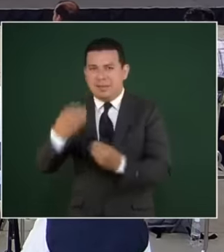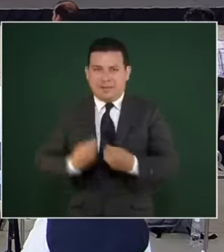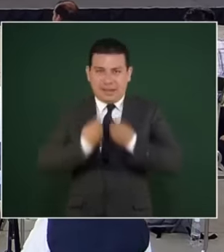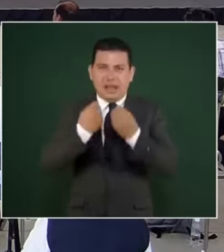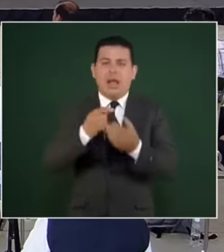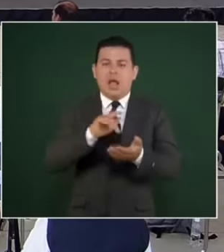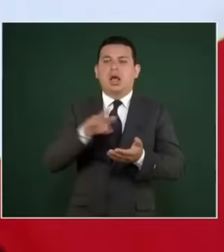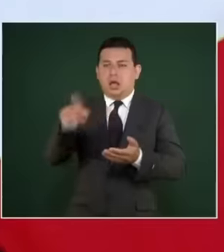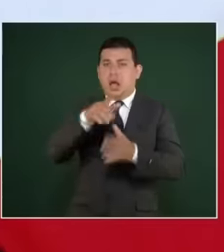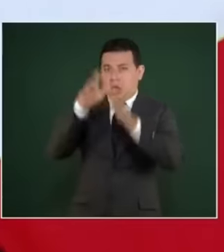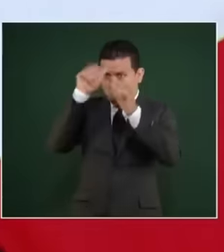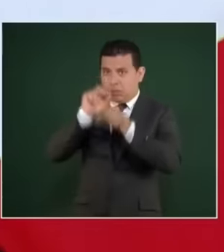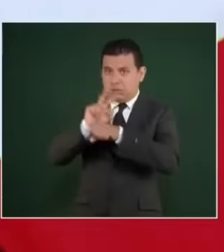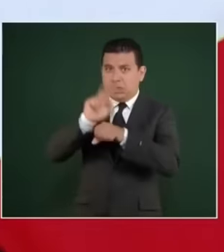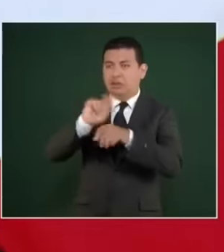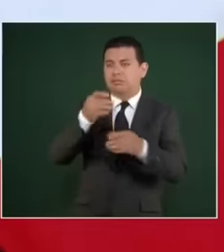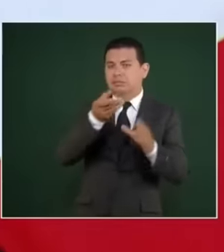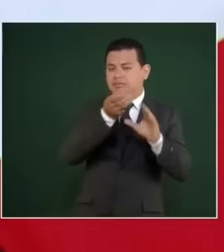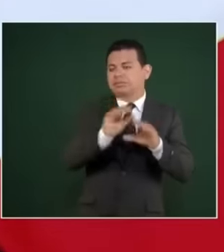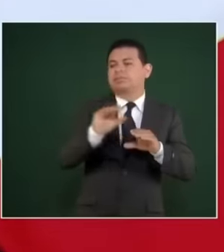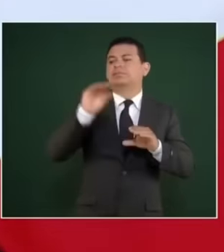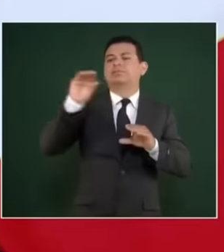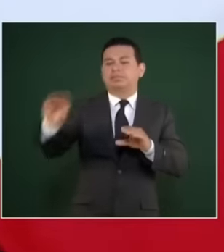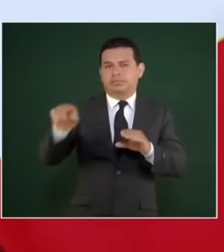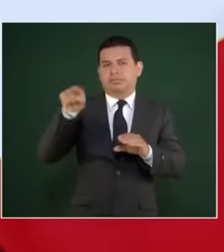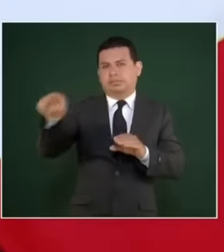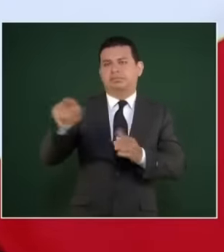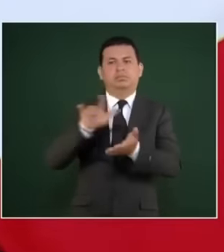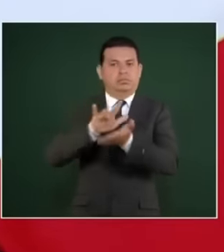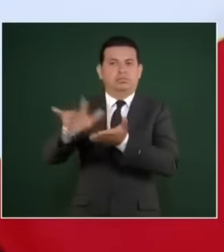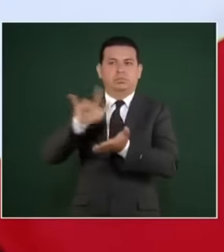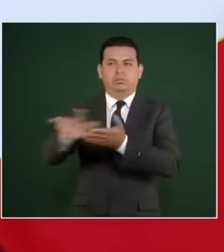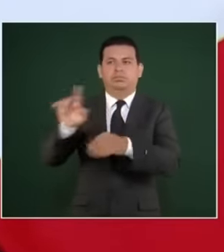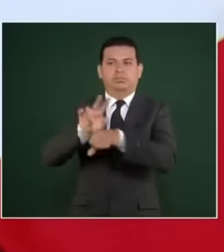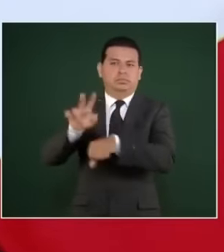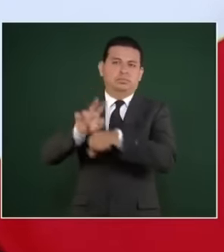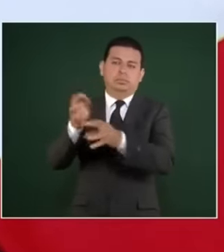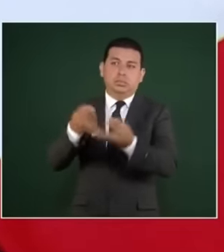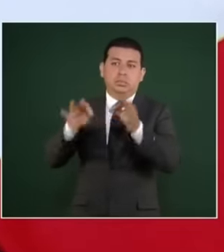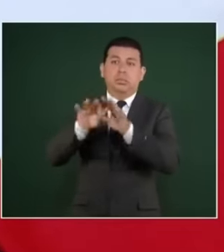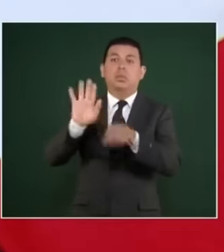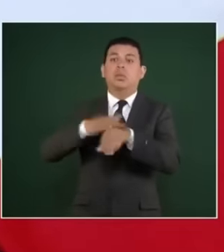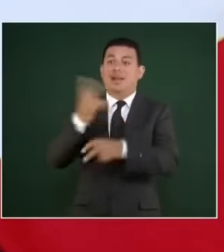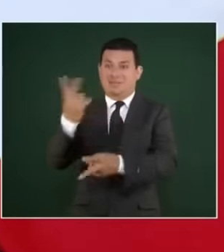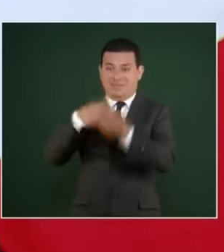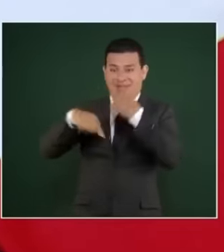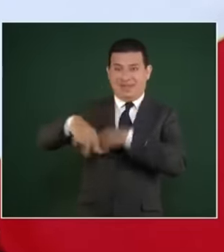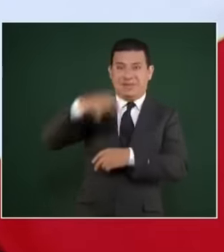We have an amount that we are already giving to the migrants who return to Venezuela,